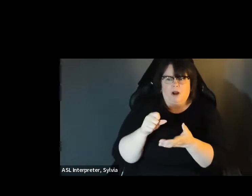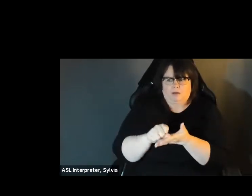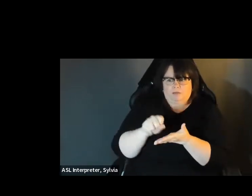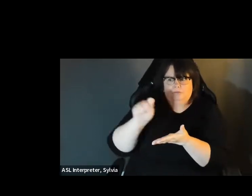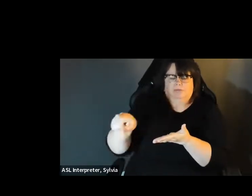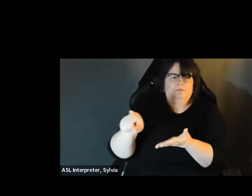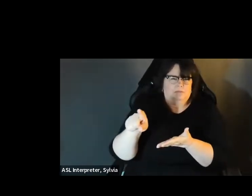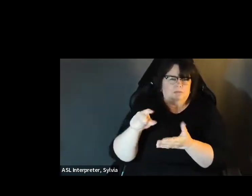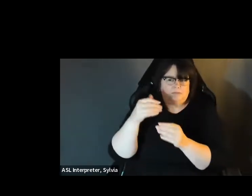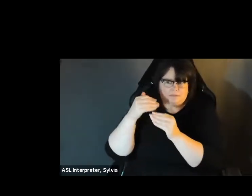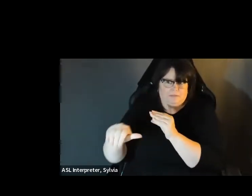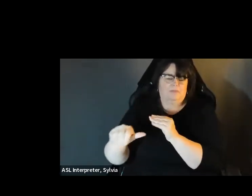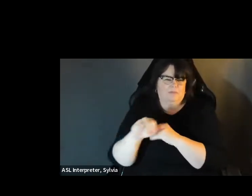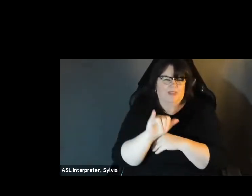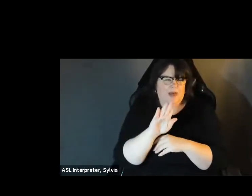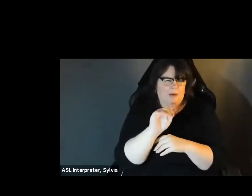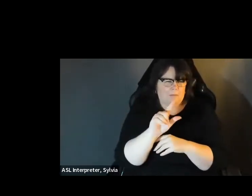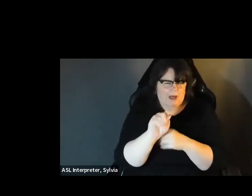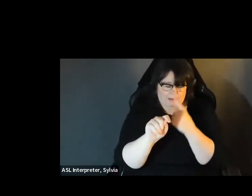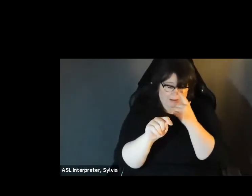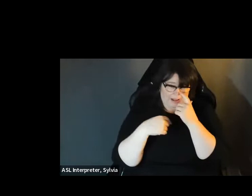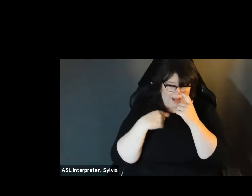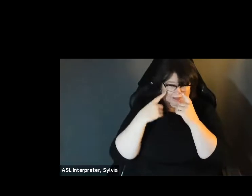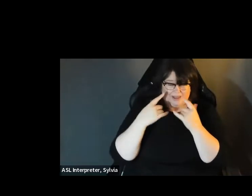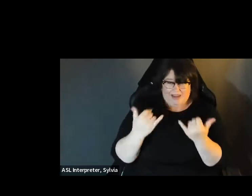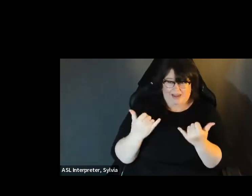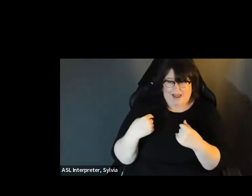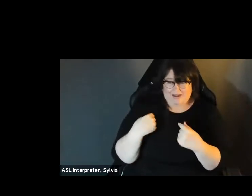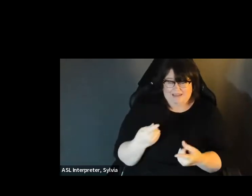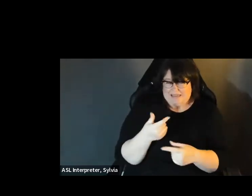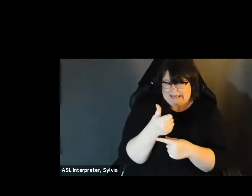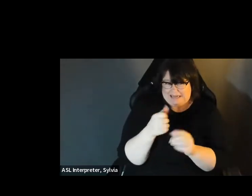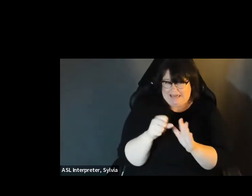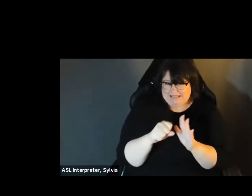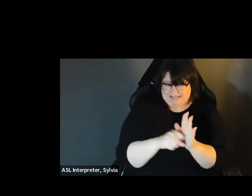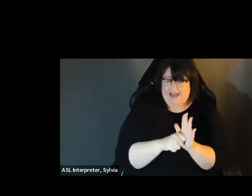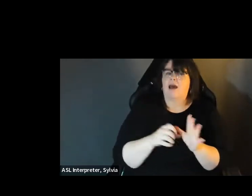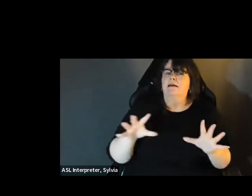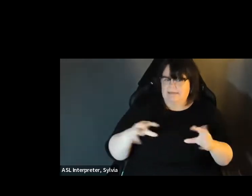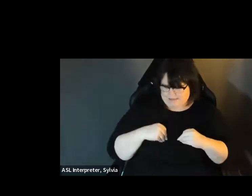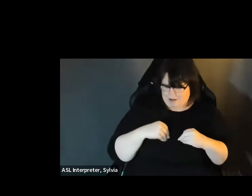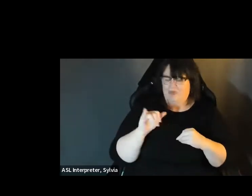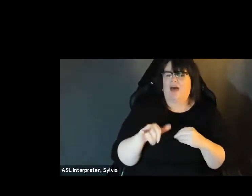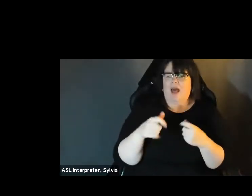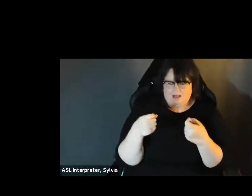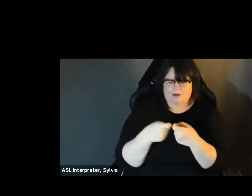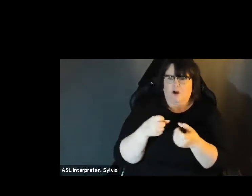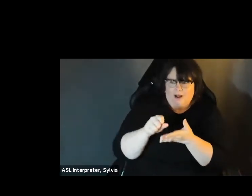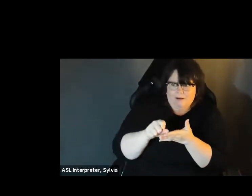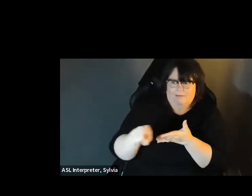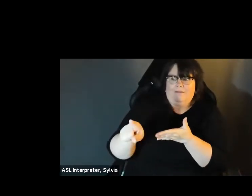right now is electronic return of the ballot . I believe that we have close to ten states have deployed electronic return